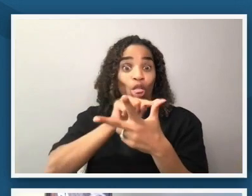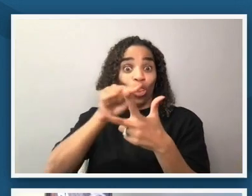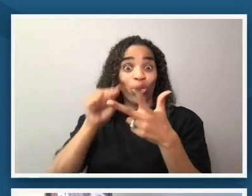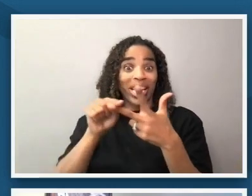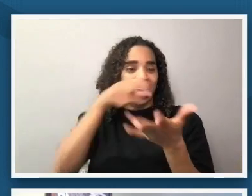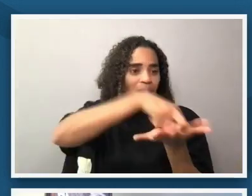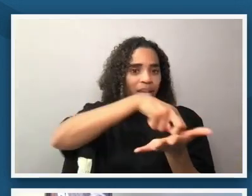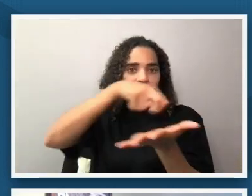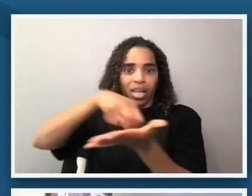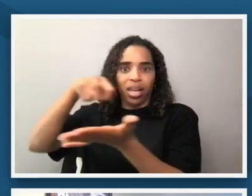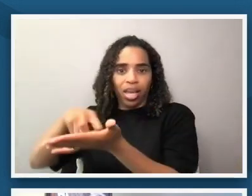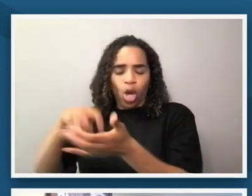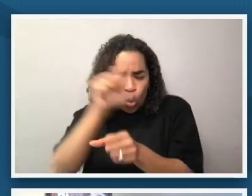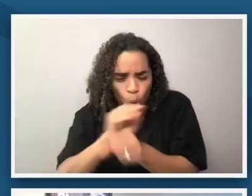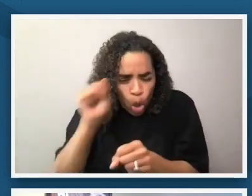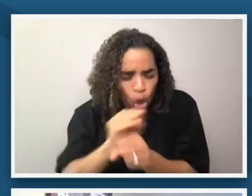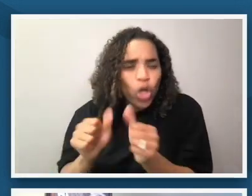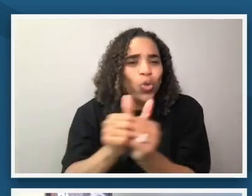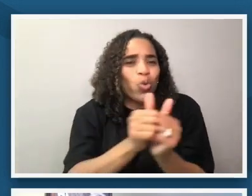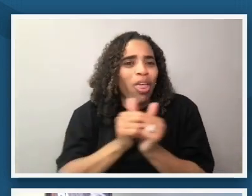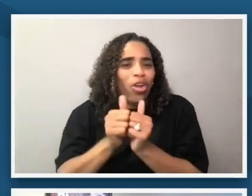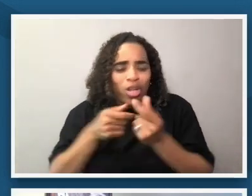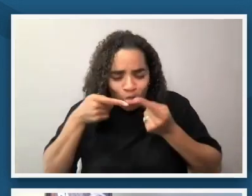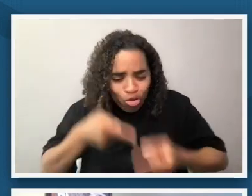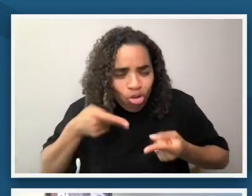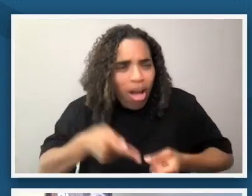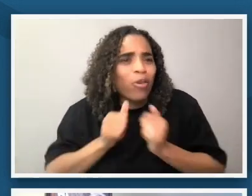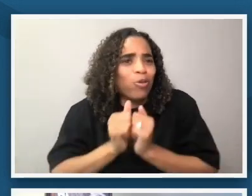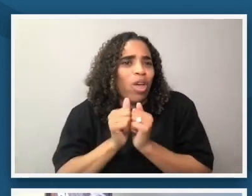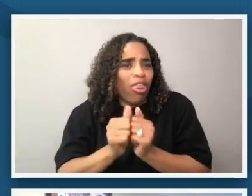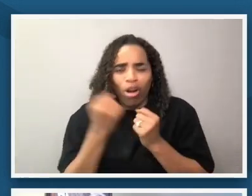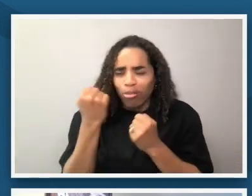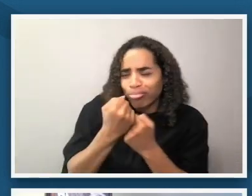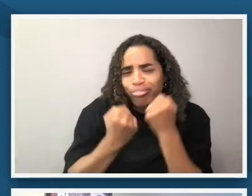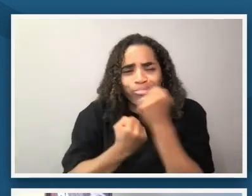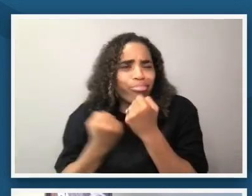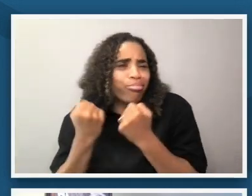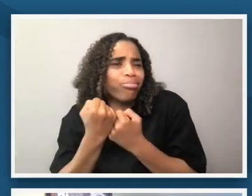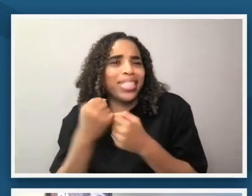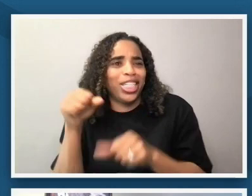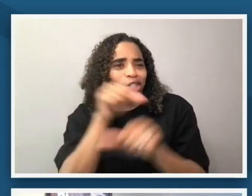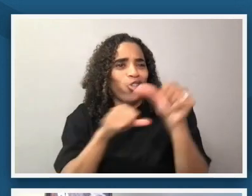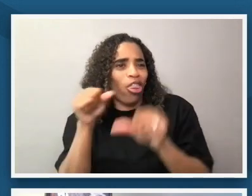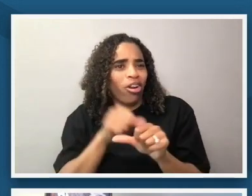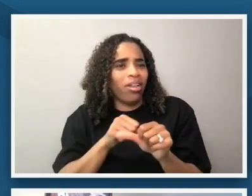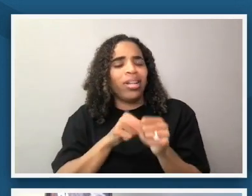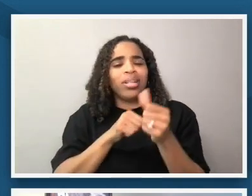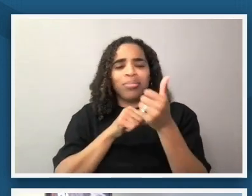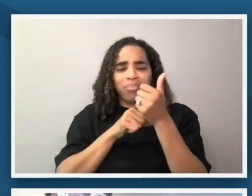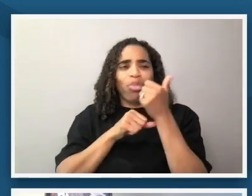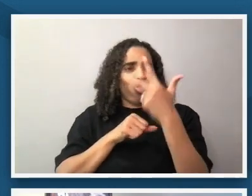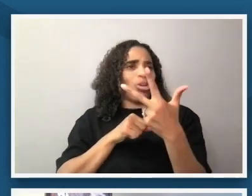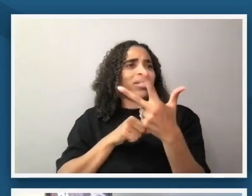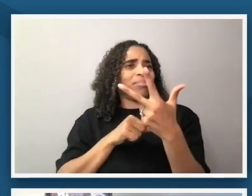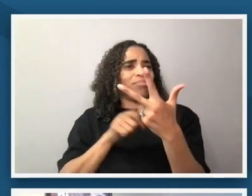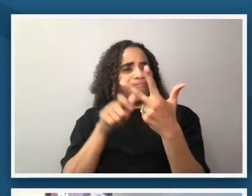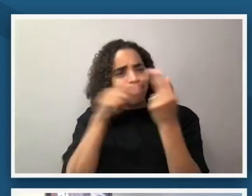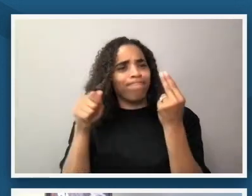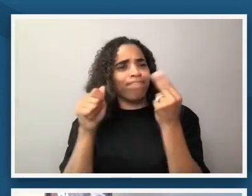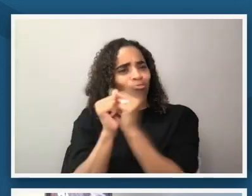struggles together side by side and i think that um you know